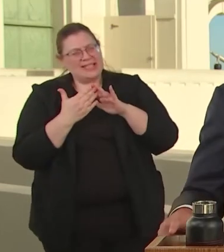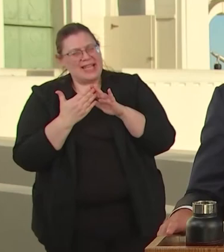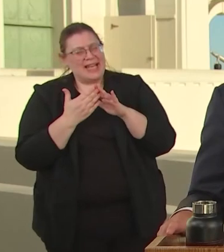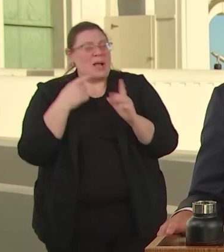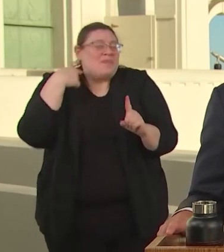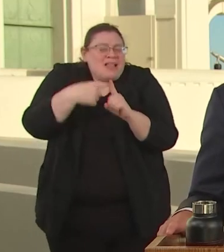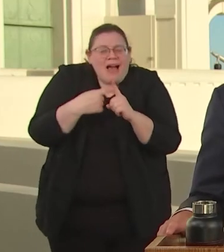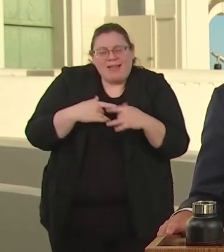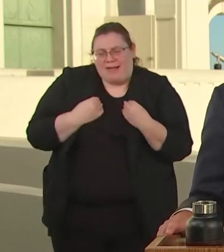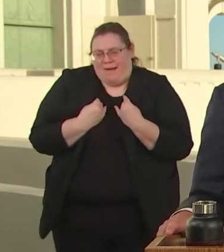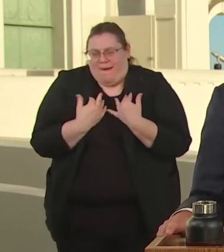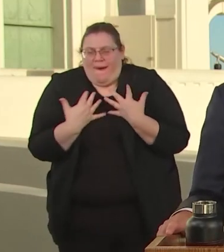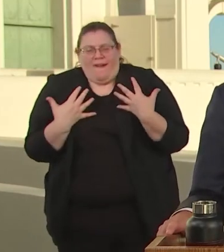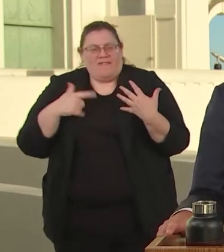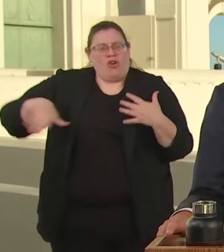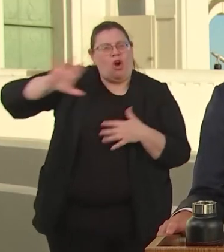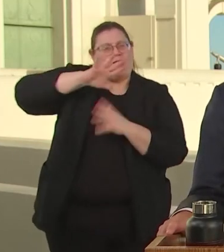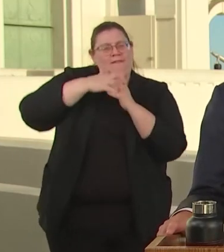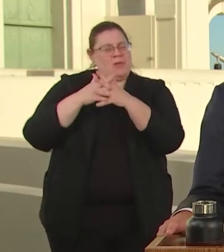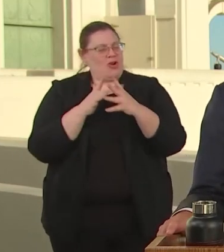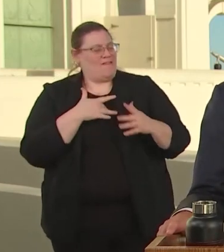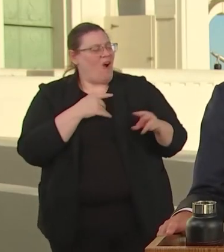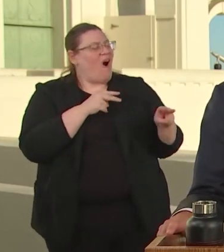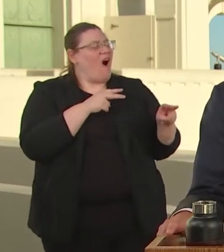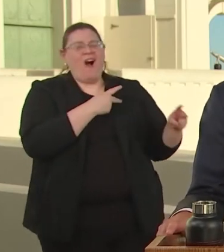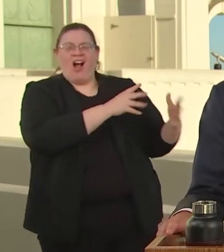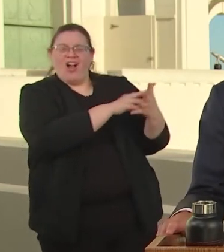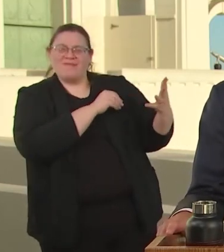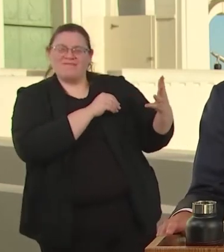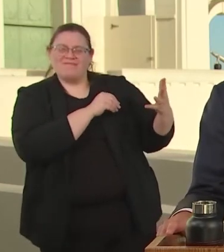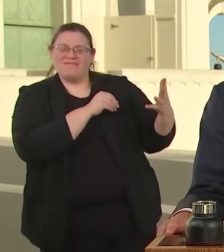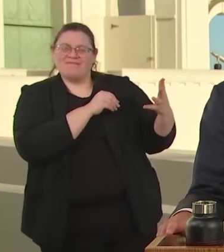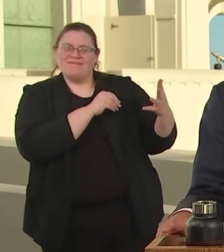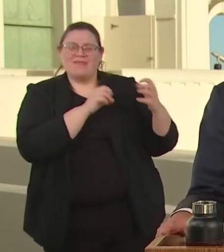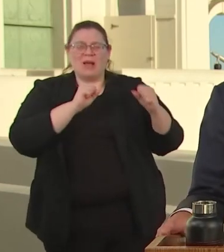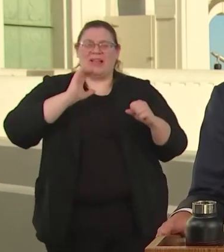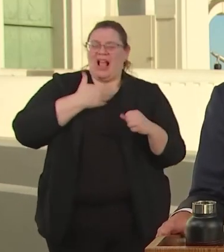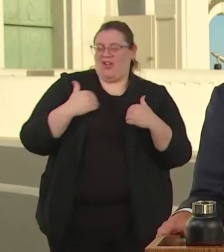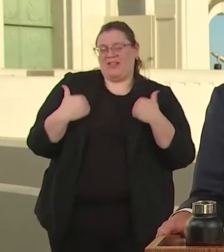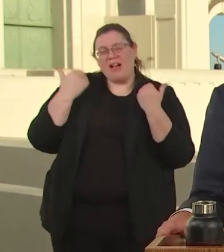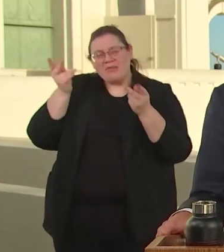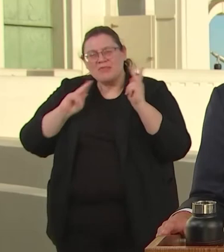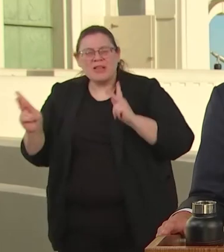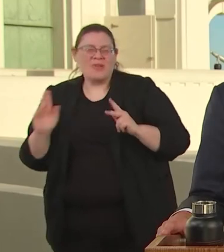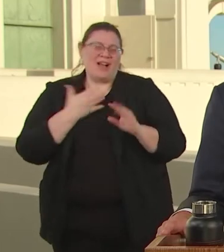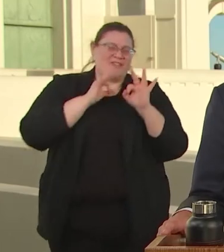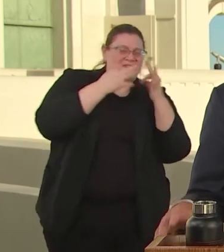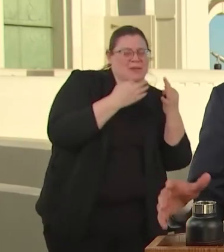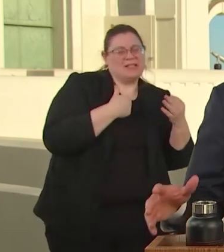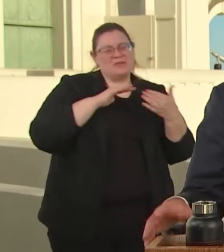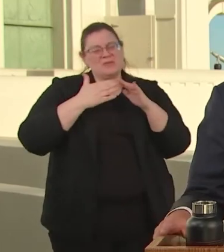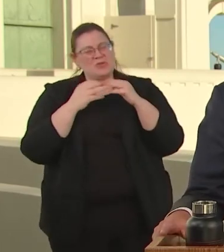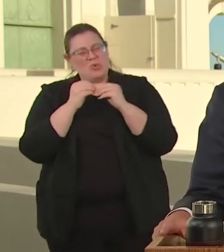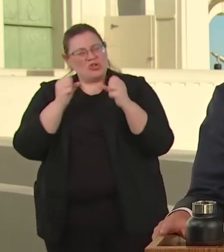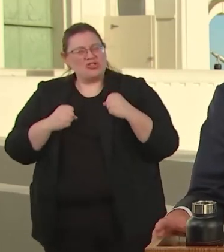FIRE ACROSS THE NATION. STRENGTING OUR YOUTH, FAMILIES AND COMMUNITIES, IT'S NOT AN ELECTIVE CLASS.